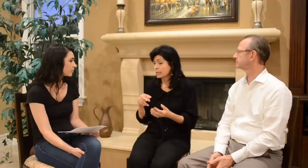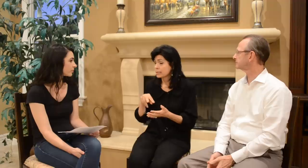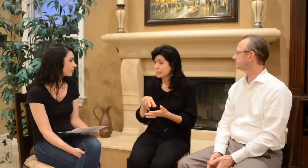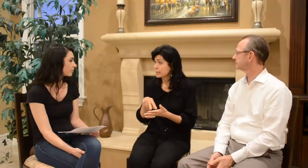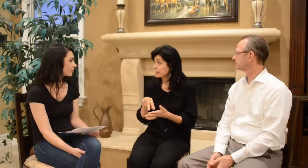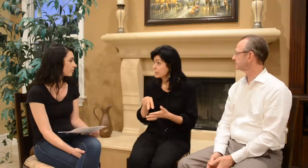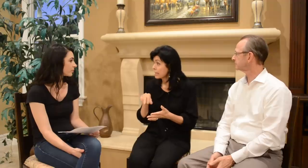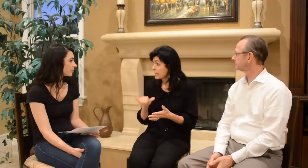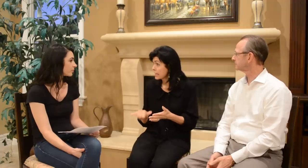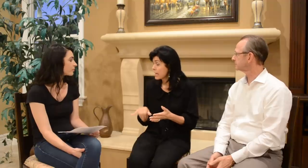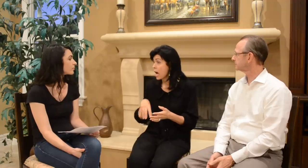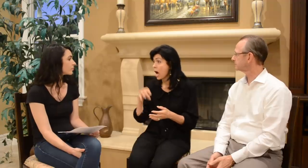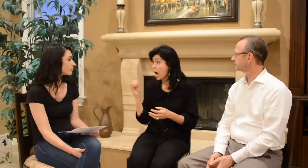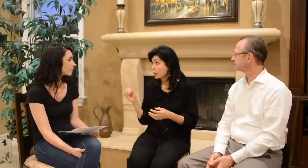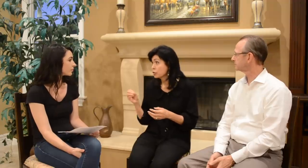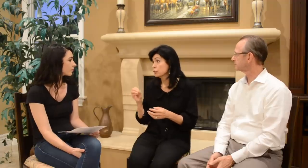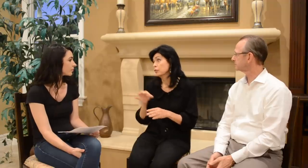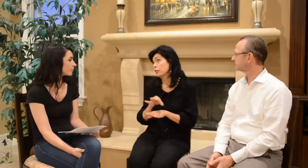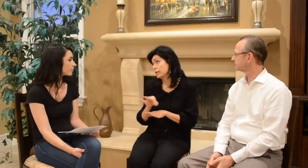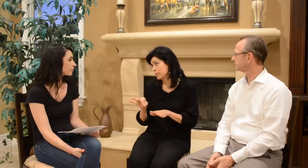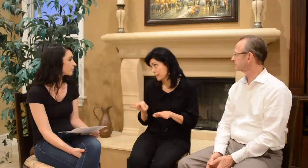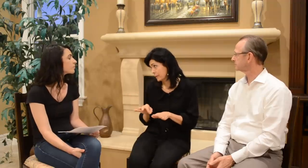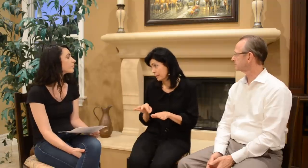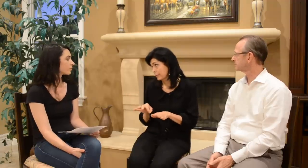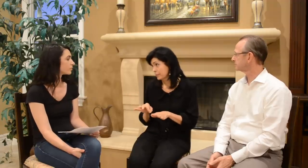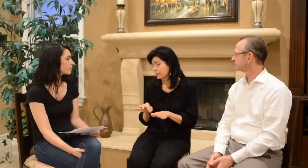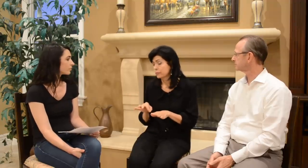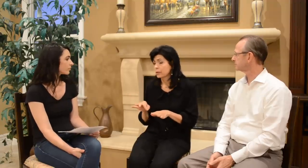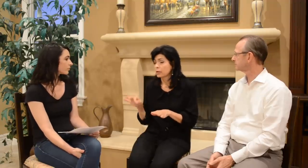And stay off your feet.